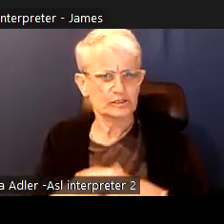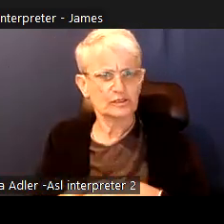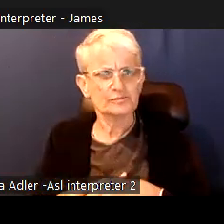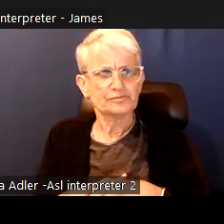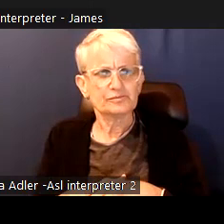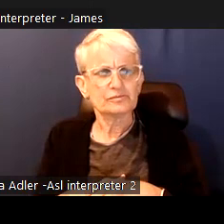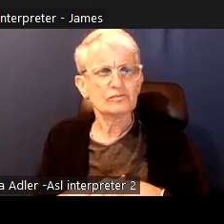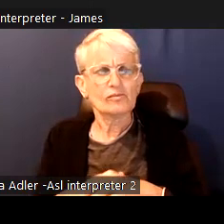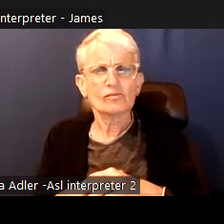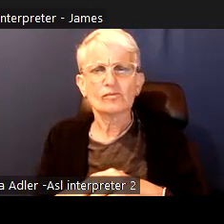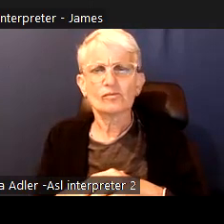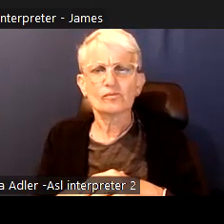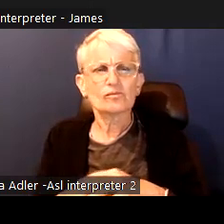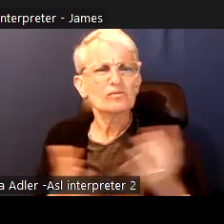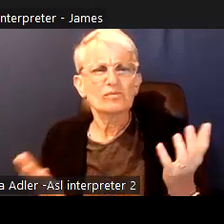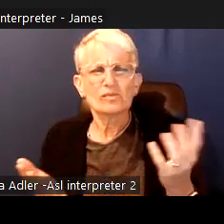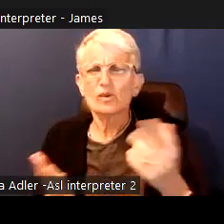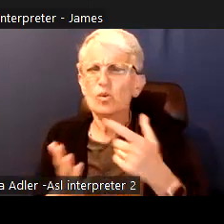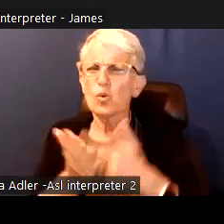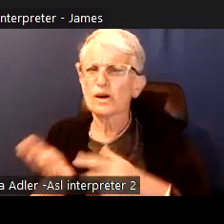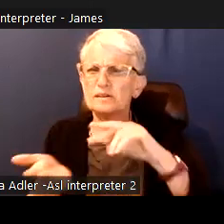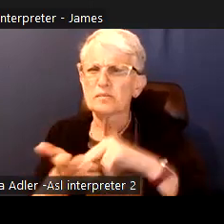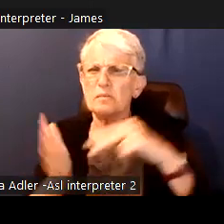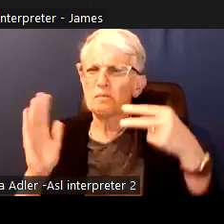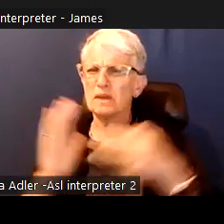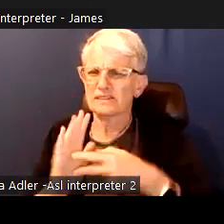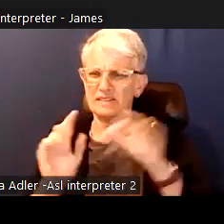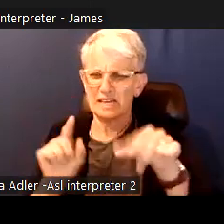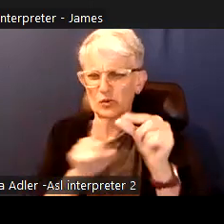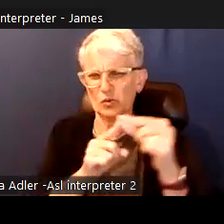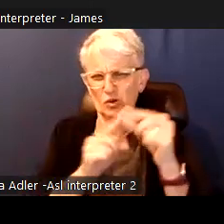critical infrastructure with insufficient revenue to rebuild our city.